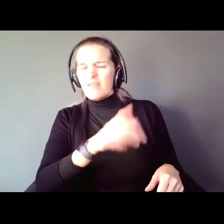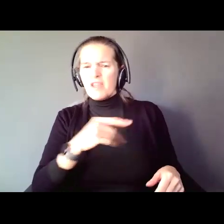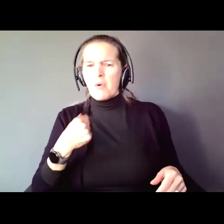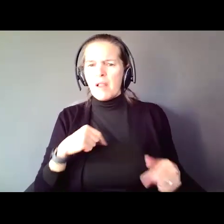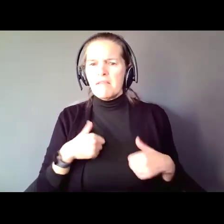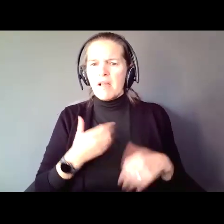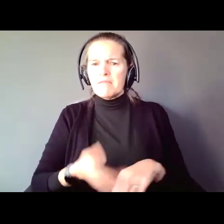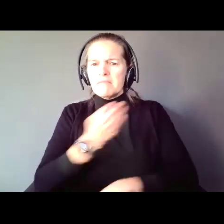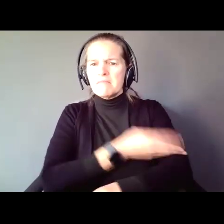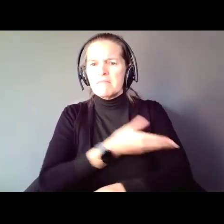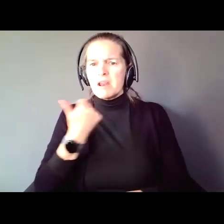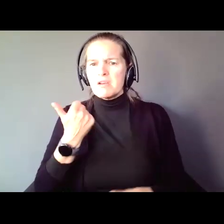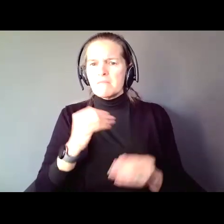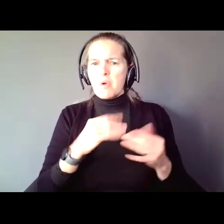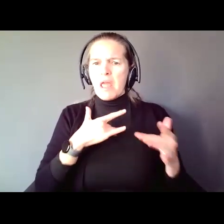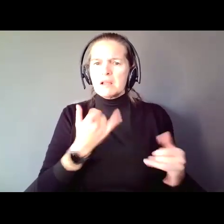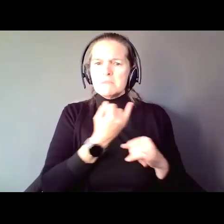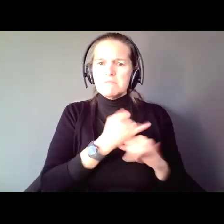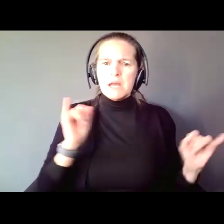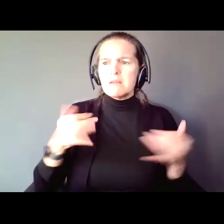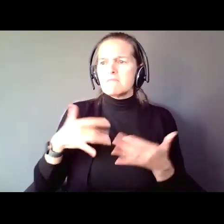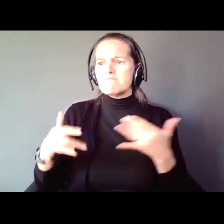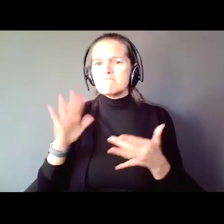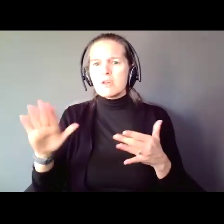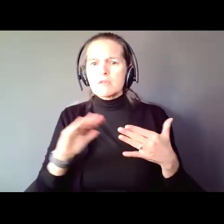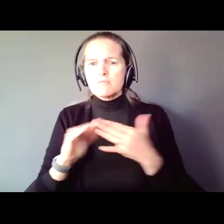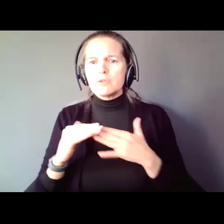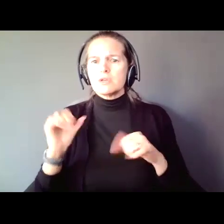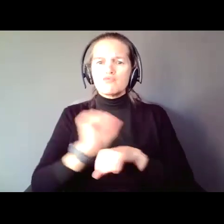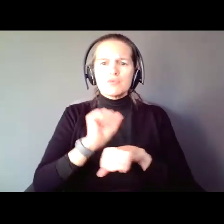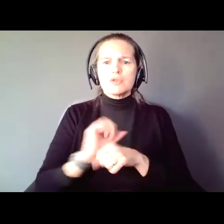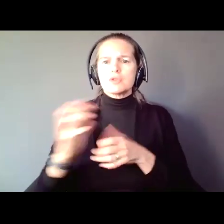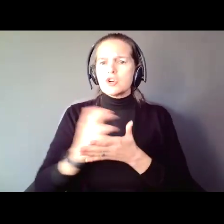independent in parts of their community, more likely to work and earn more money.